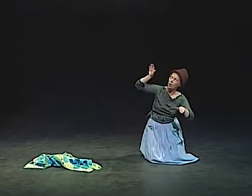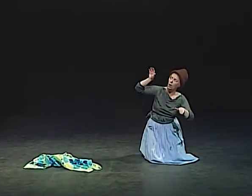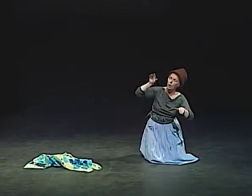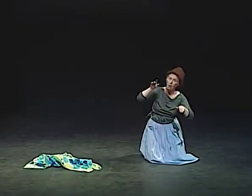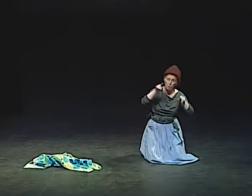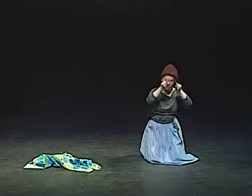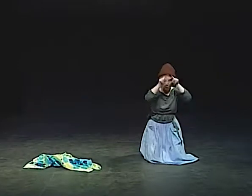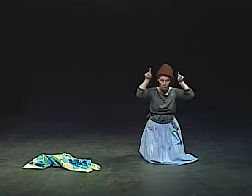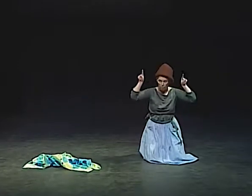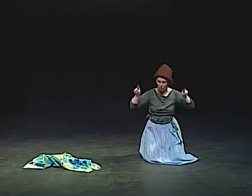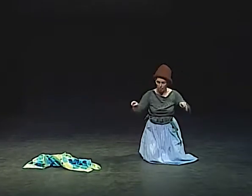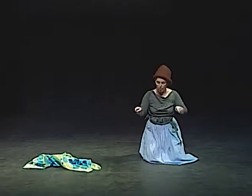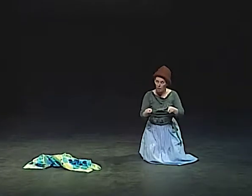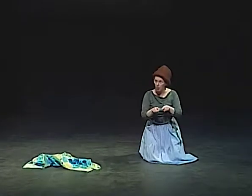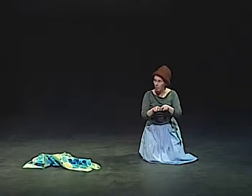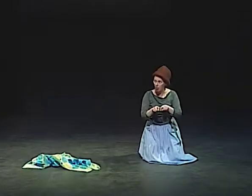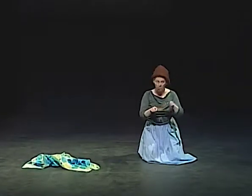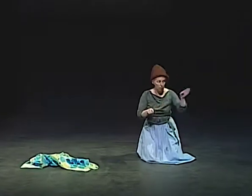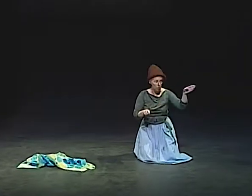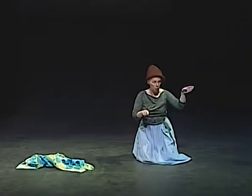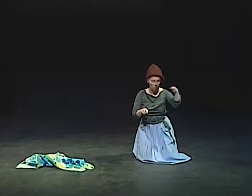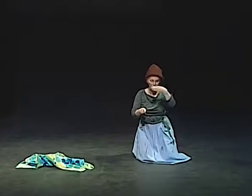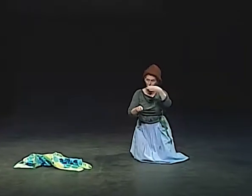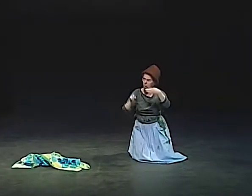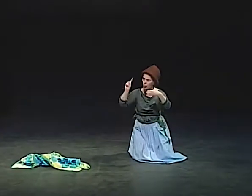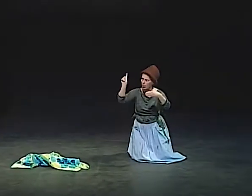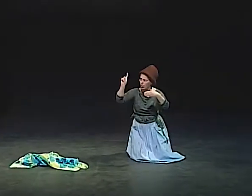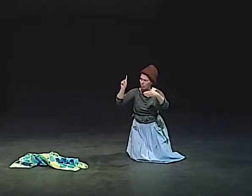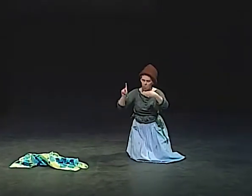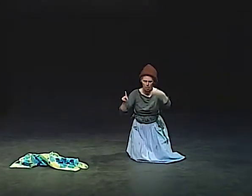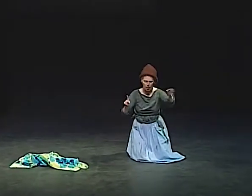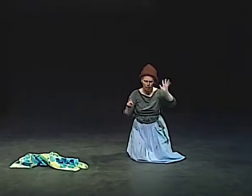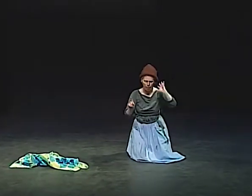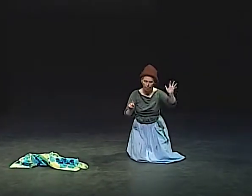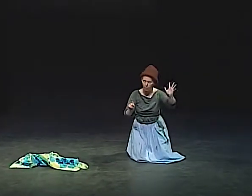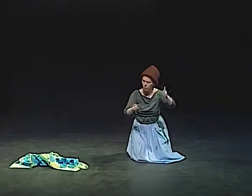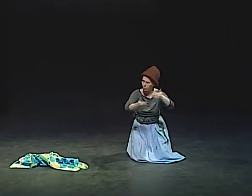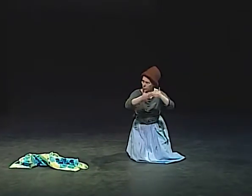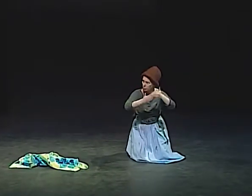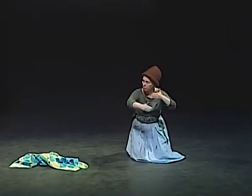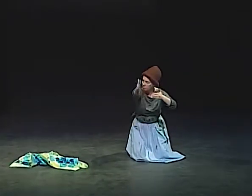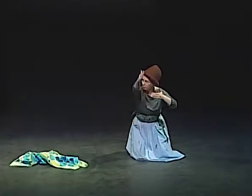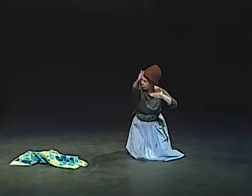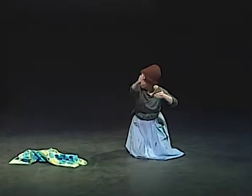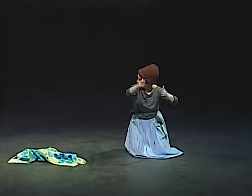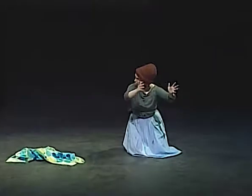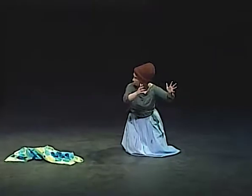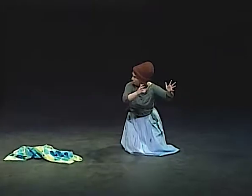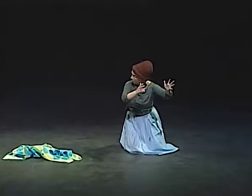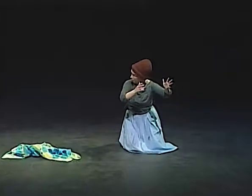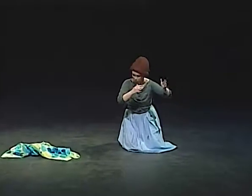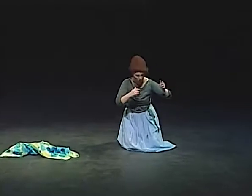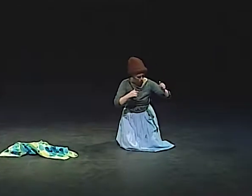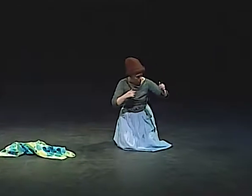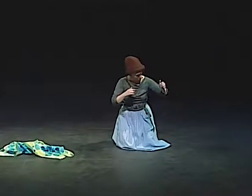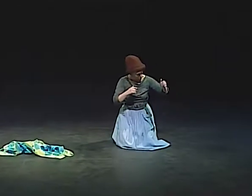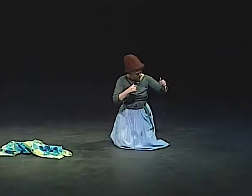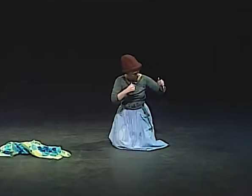AND THAT LITTLE GIRL WITH THE BOW IN THE HAIR SAID, "NEVER SHUT THIS DOOR FOR THE REST OF YOUR LIFE."